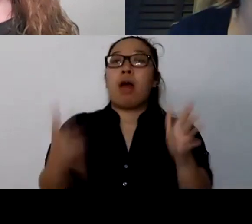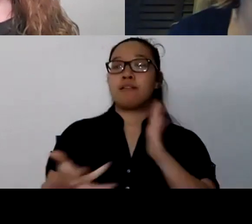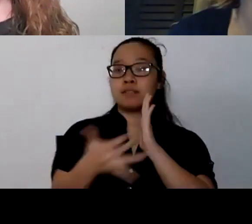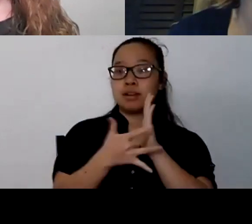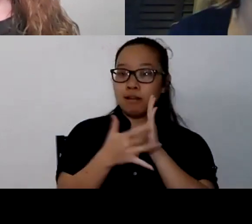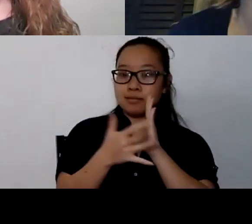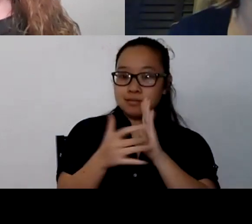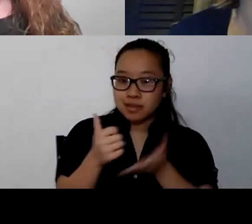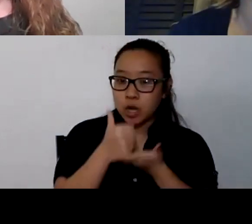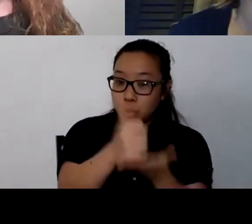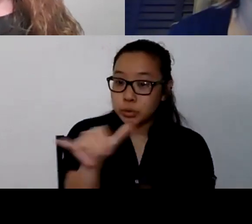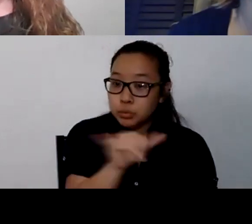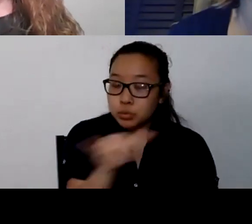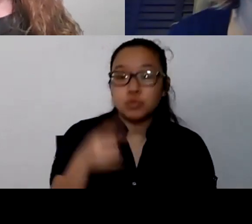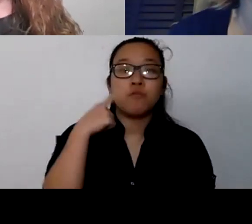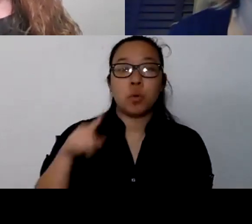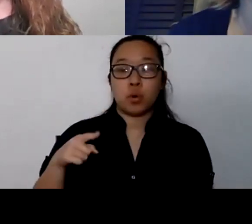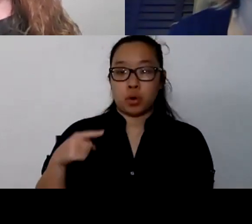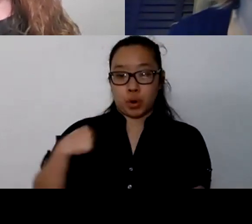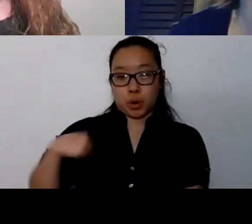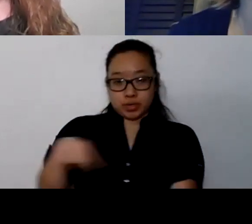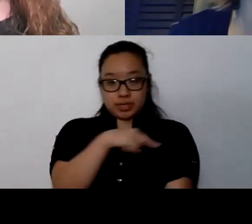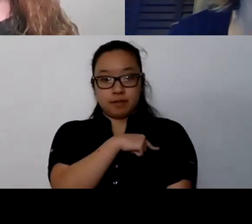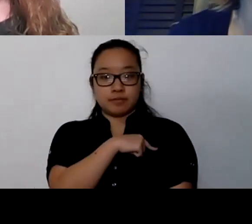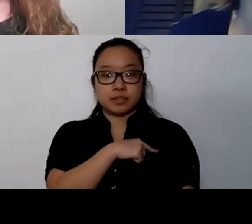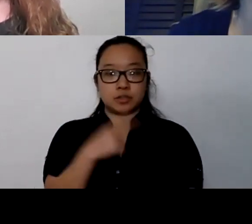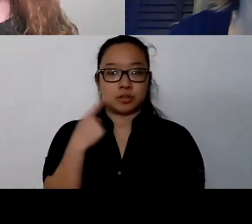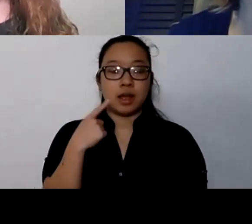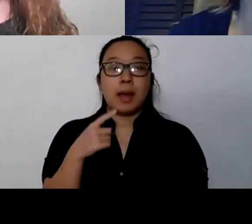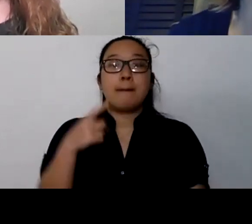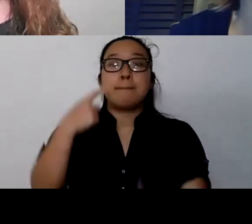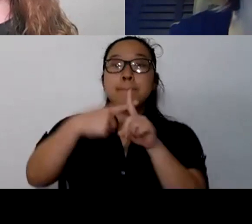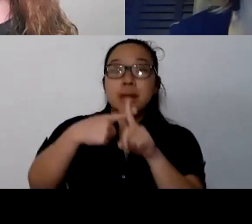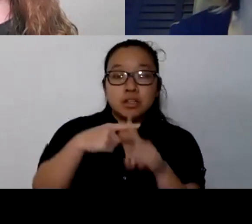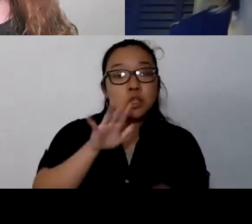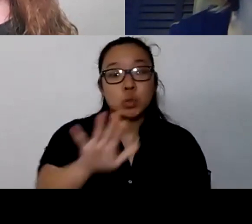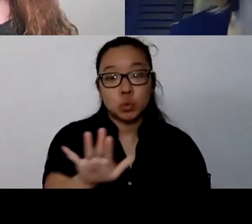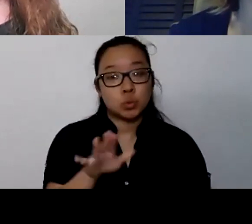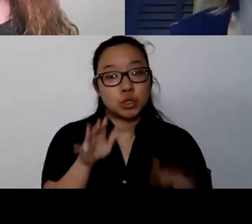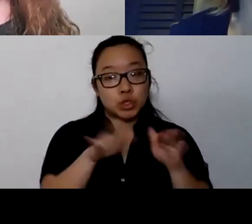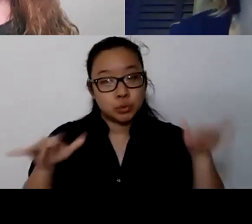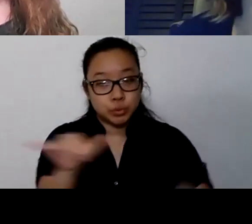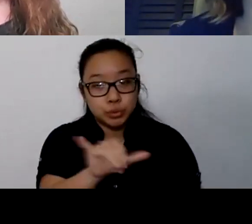both for ourselves who are the gatekeepers of wellbeing for our children. And then also, there's a number of of things